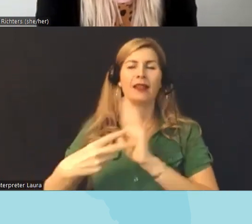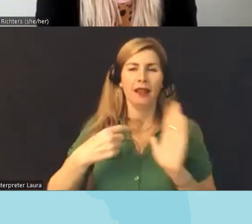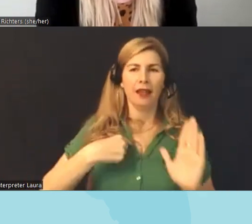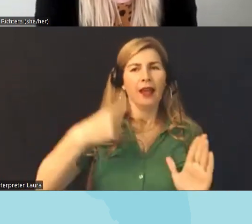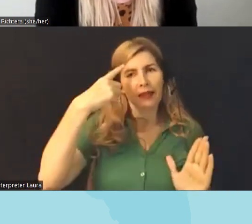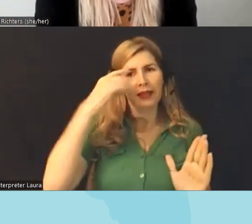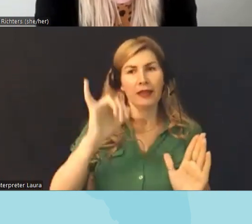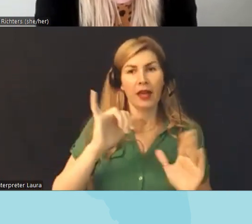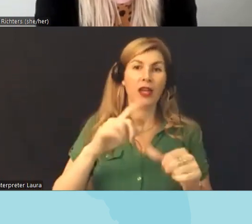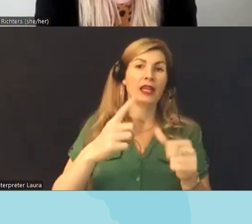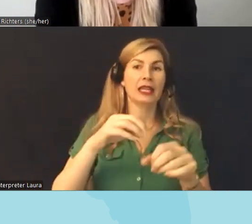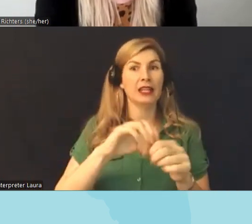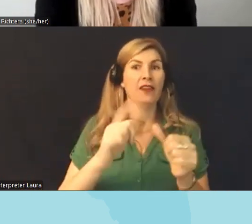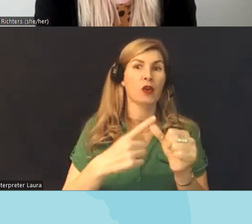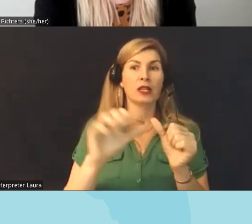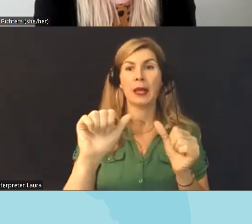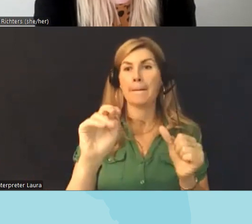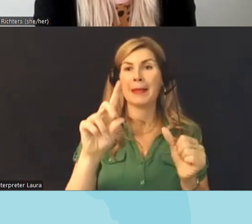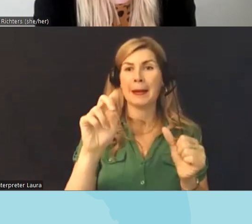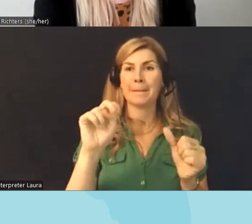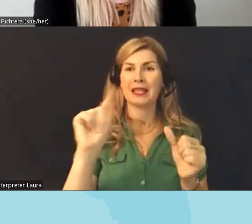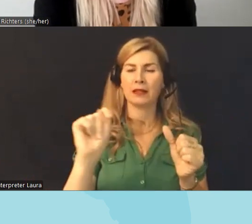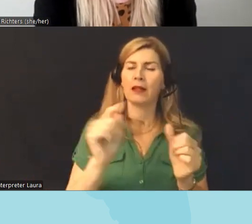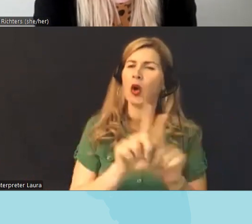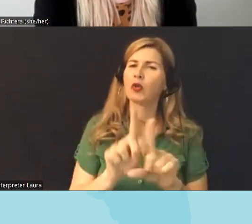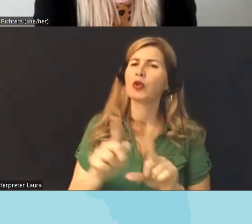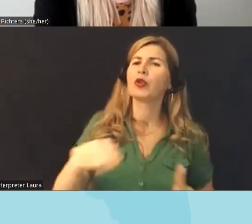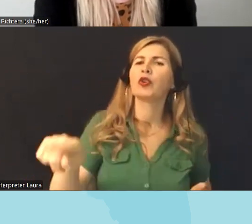Amendment context and then a big shout out to our friends over at the American Library Association